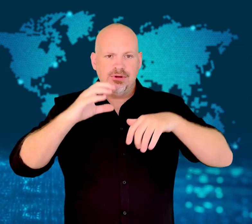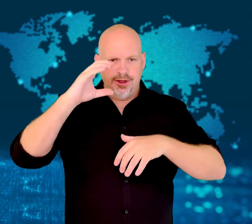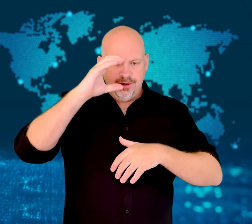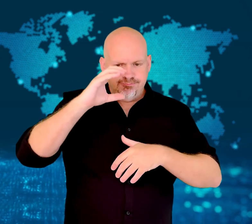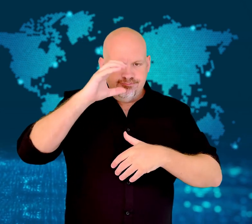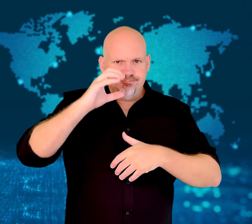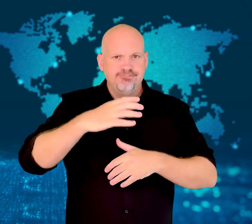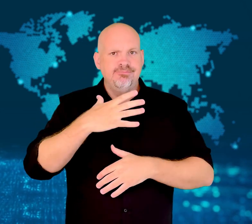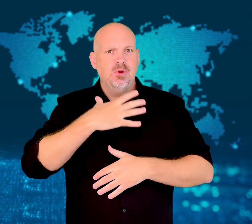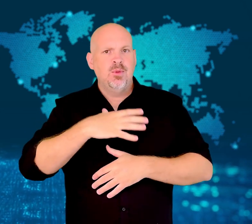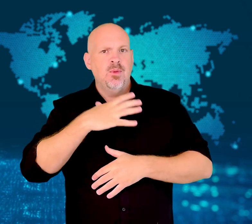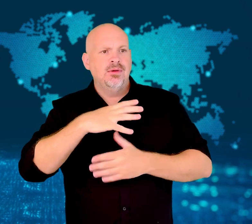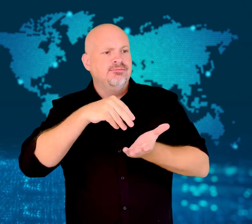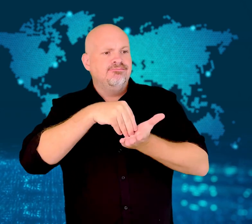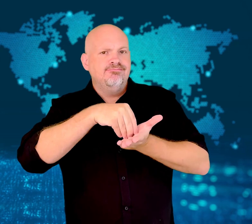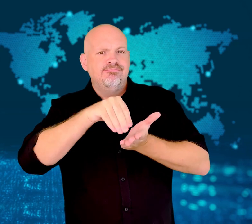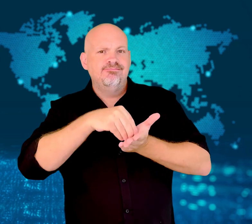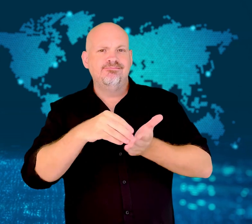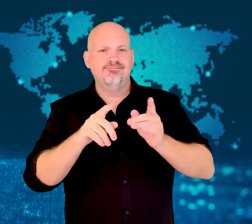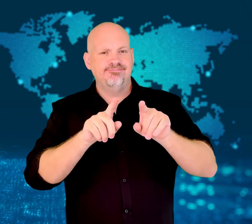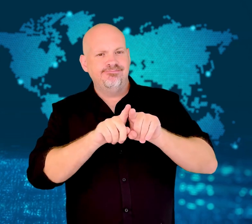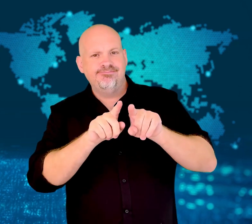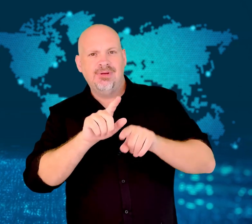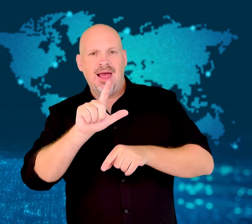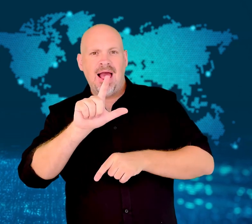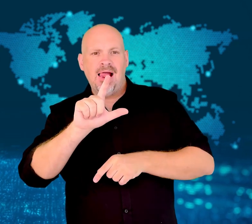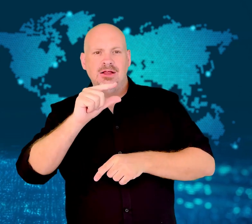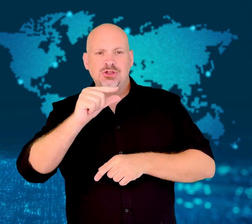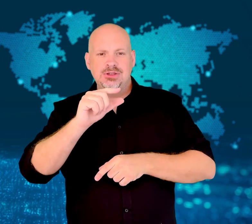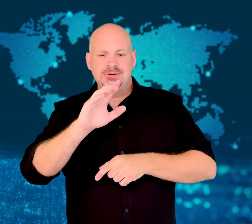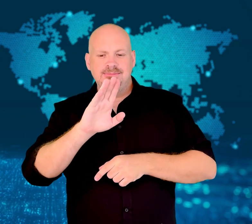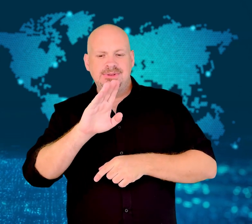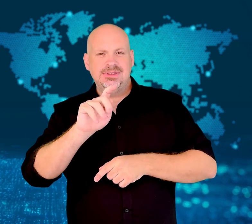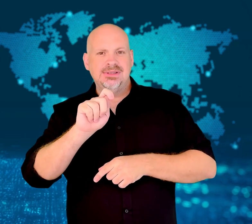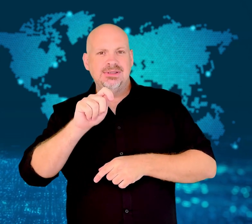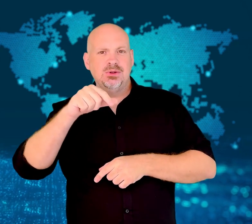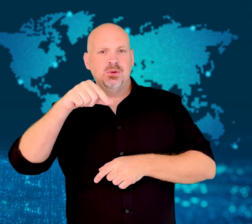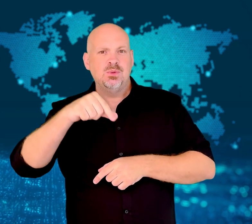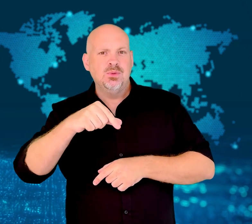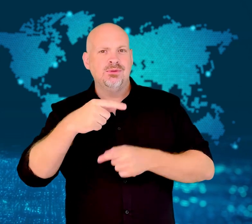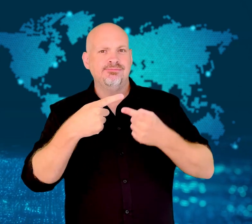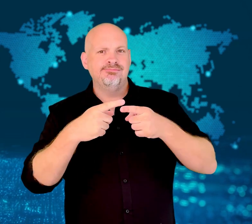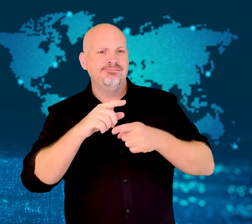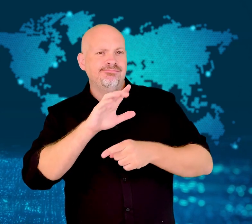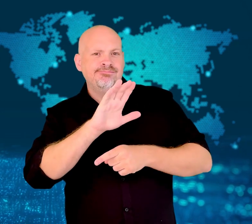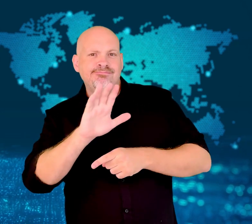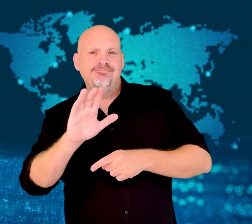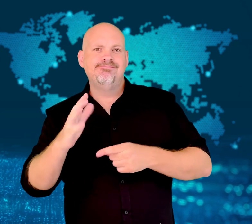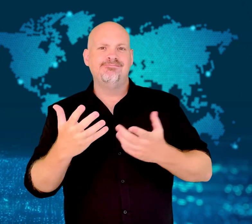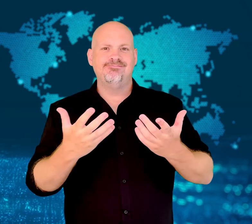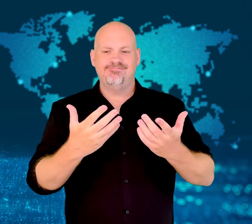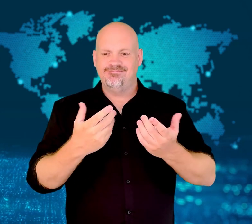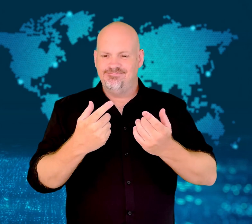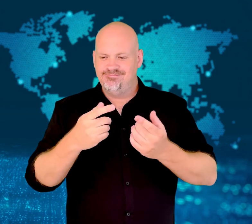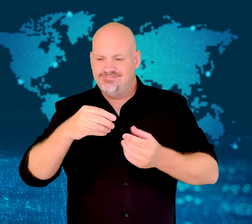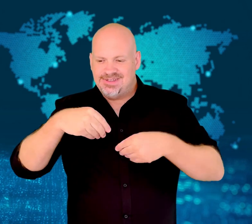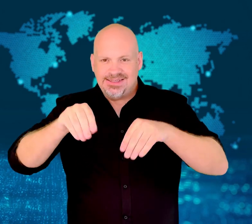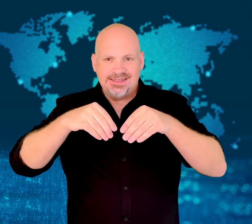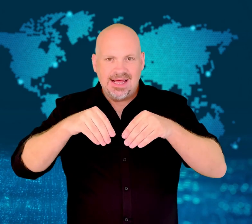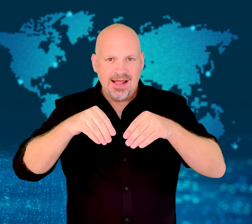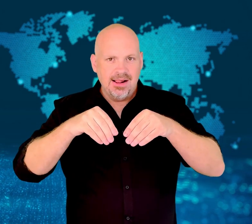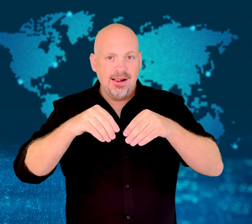The team also limited the site's search abilities